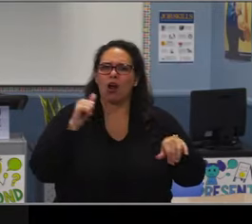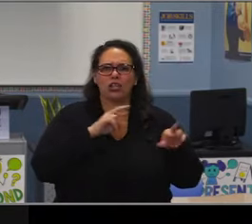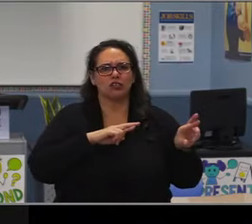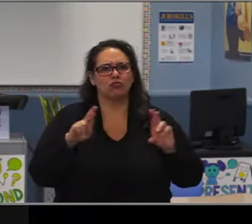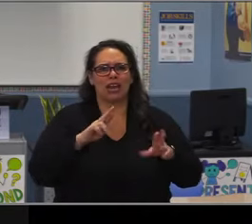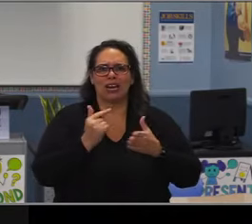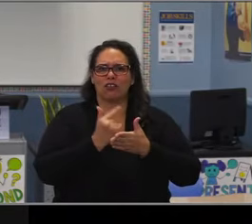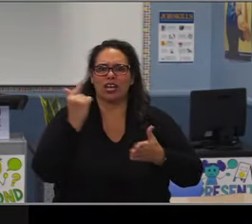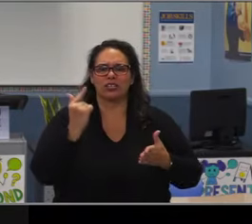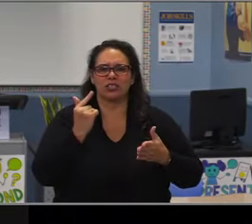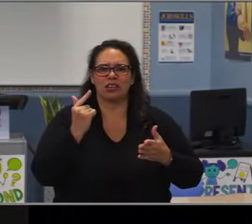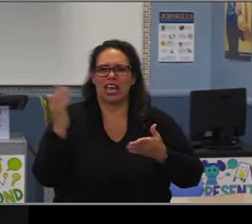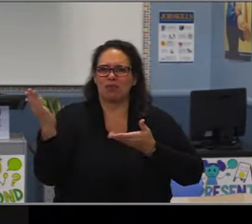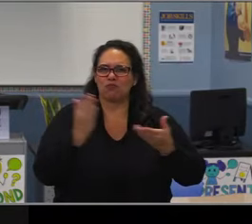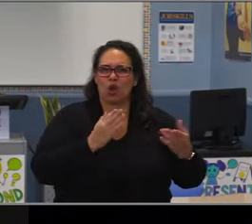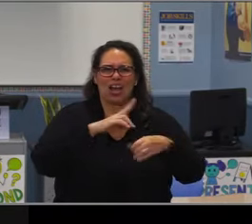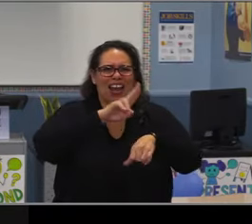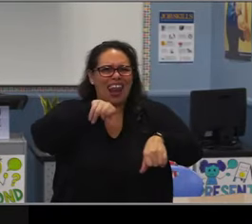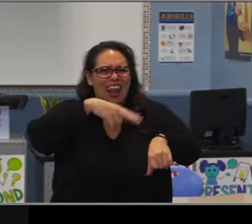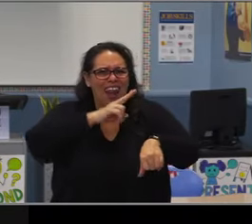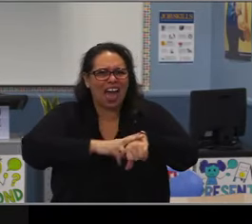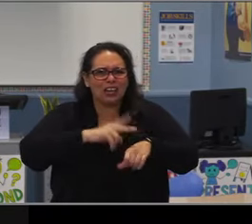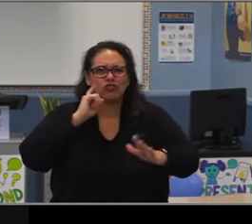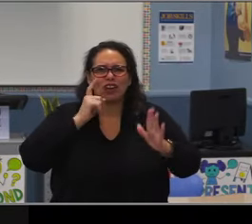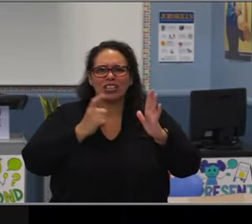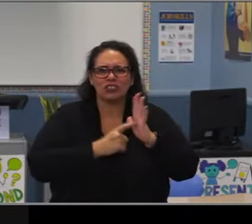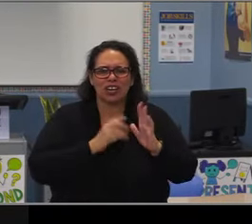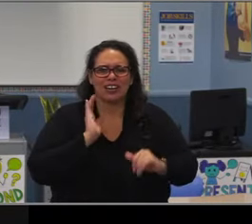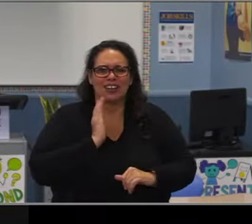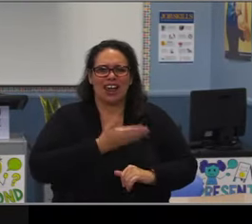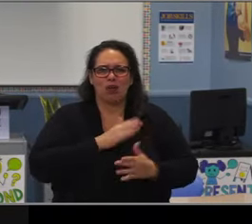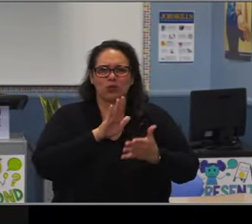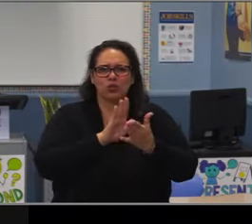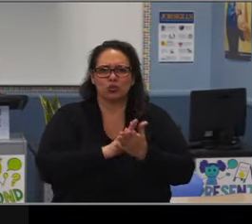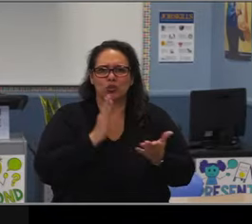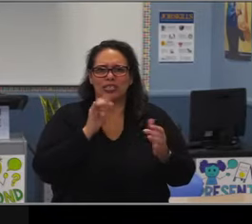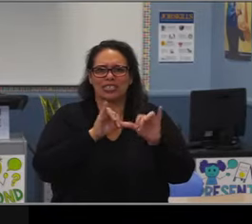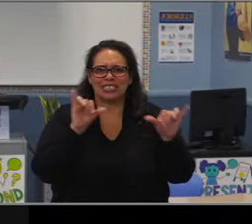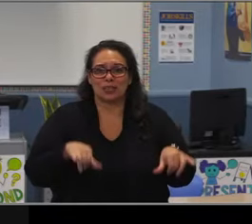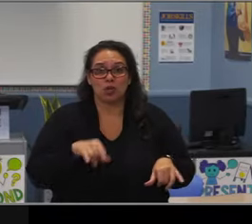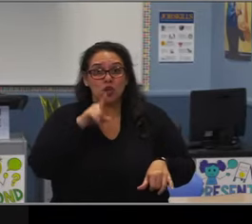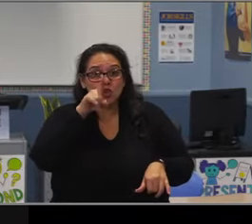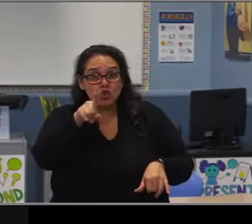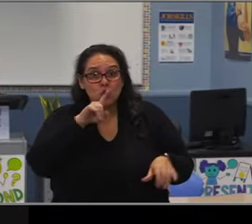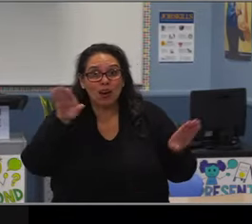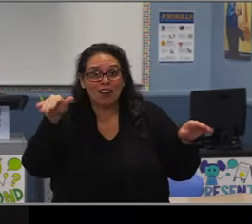Thank you for inspiring us and leading us and for decades of service to LBUSD.